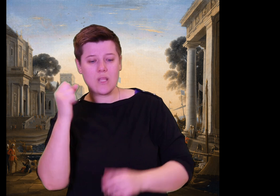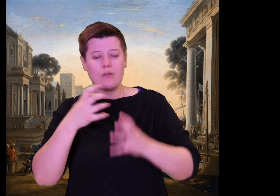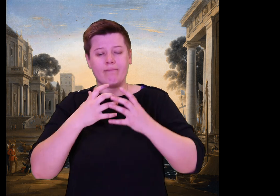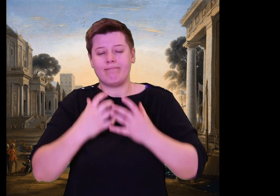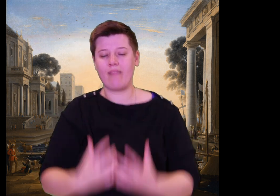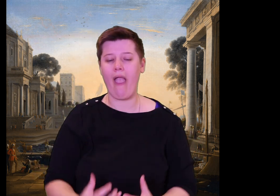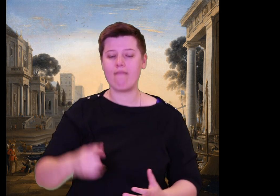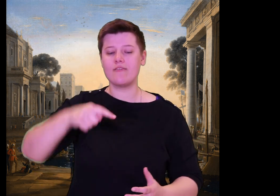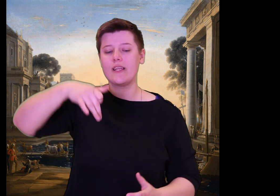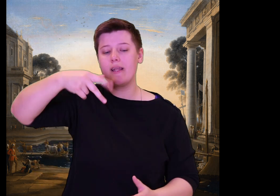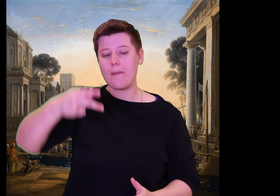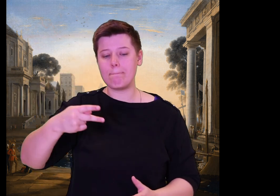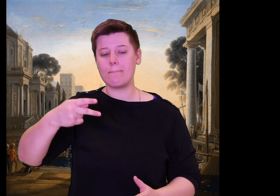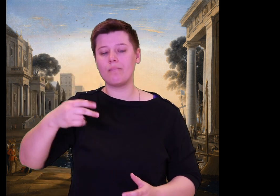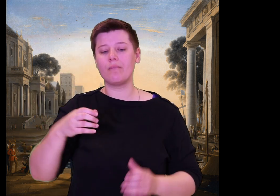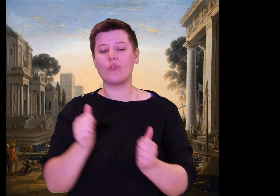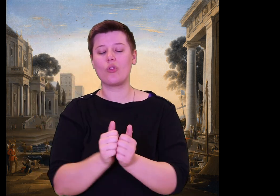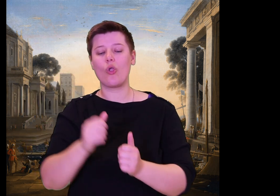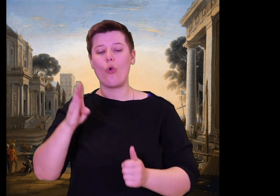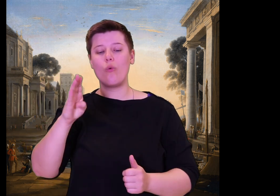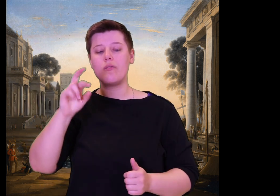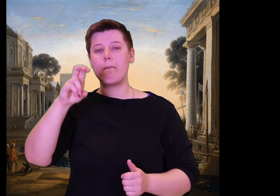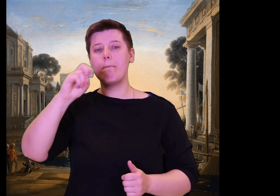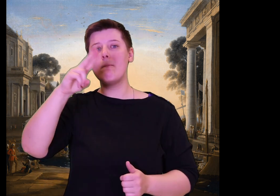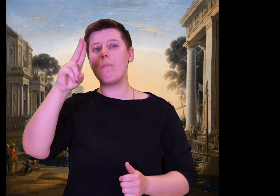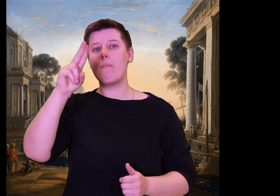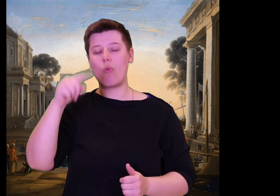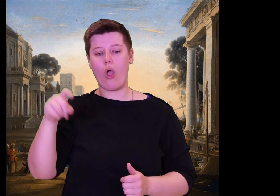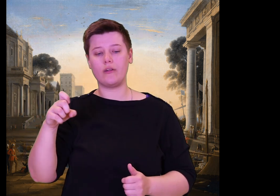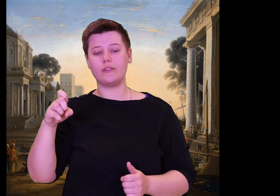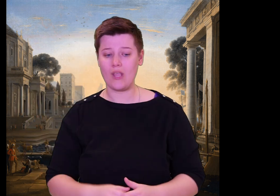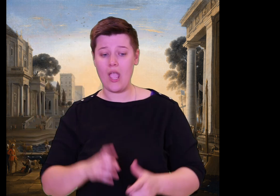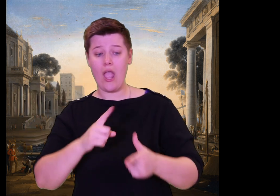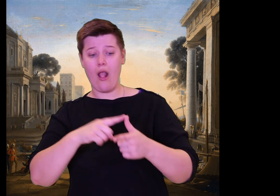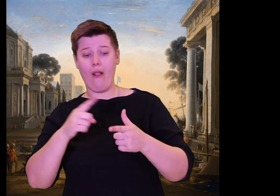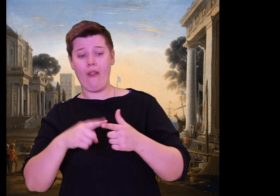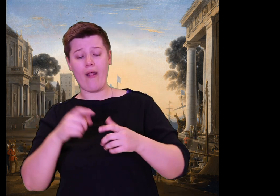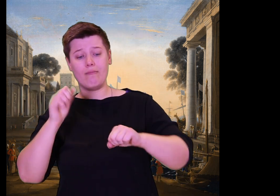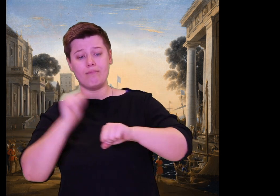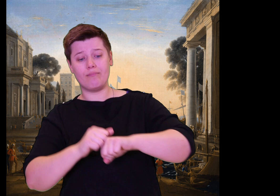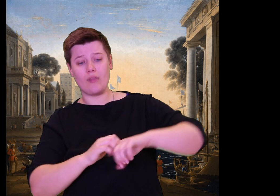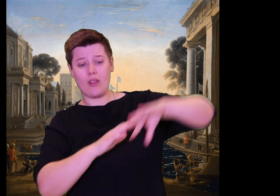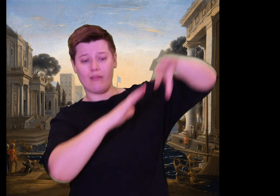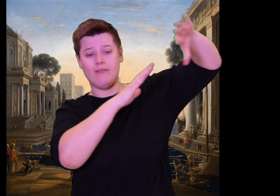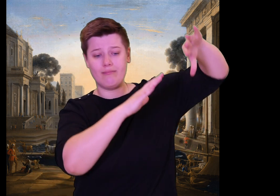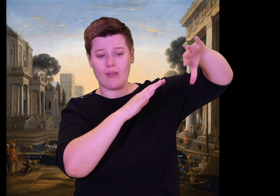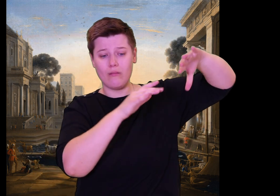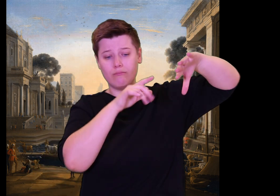"Good evening, stranger, and welcome. Be our guest, come share our repast, and tell us